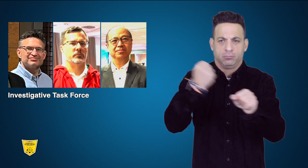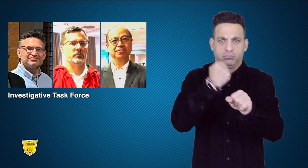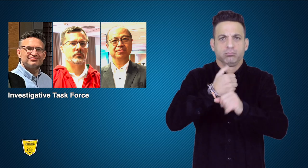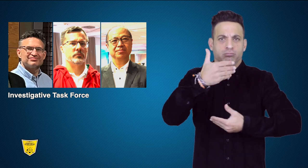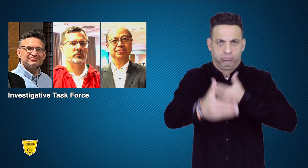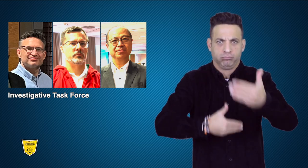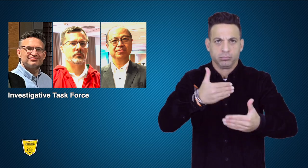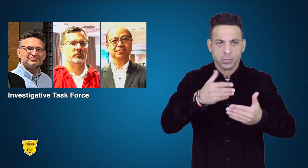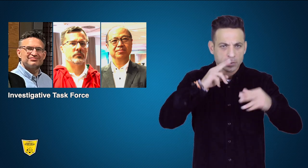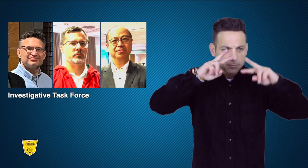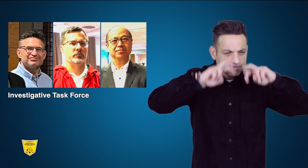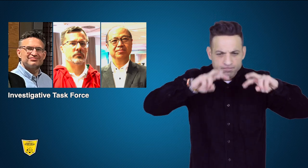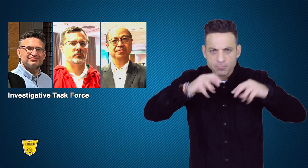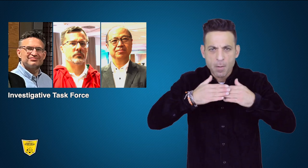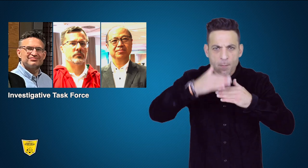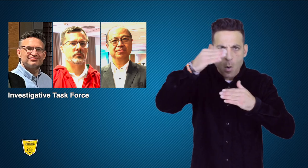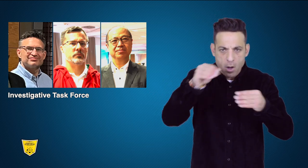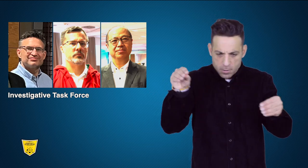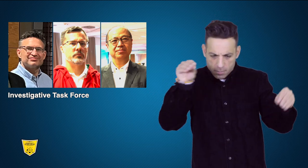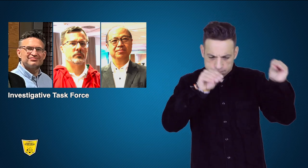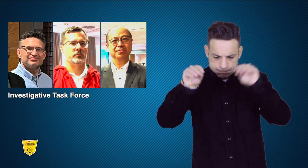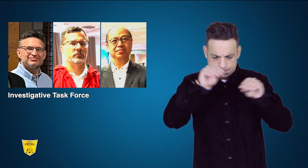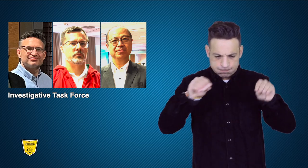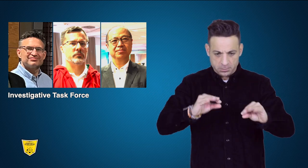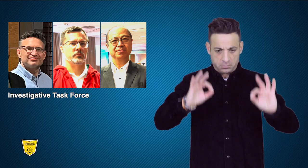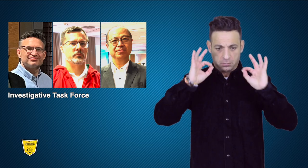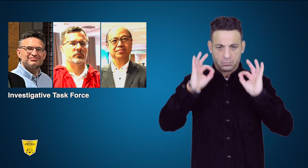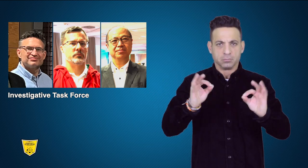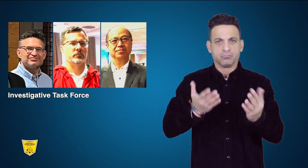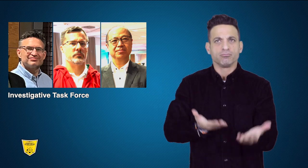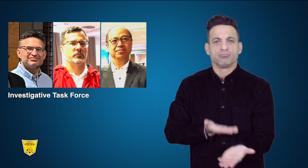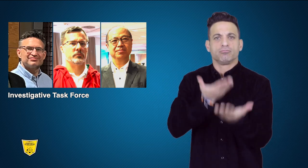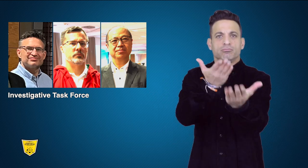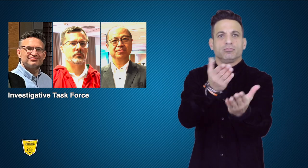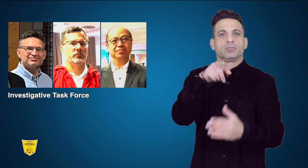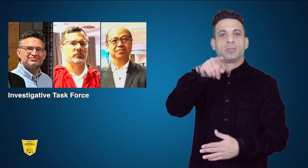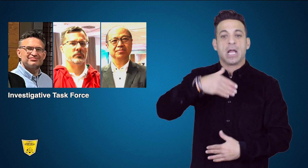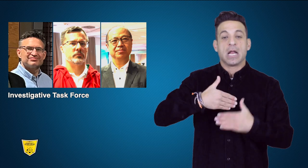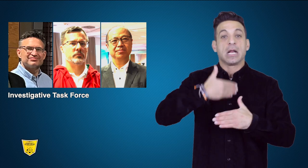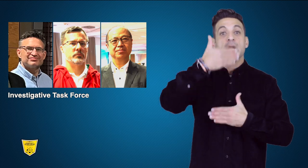says they will resume their work and prepare